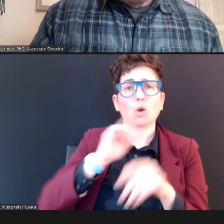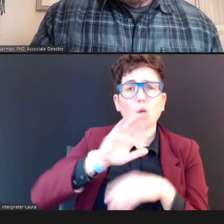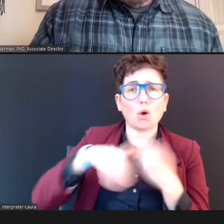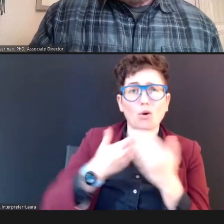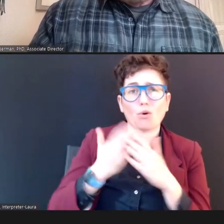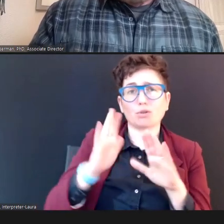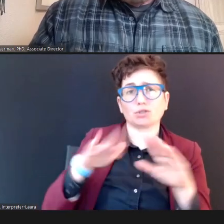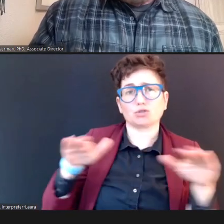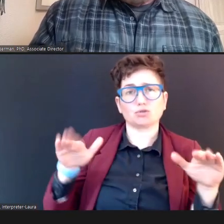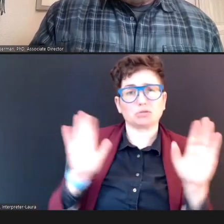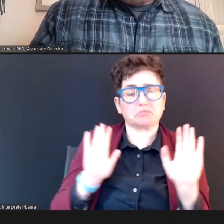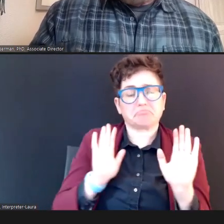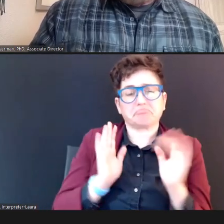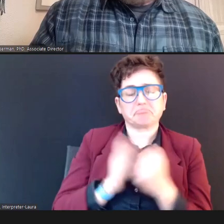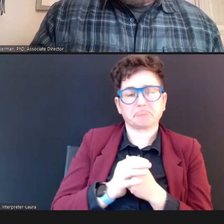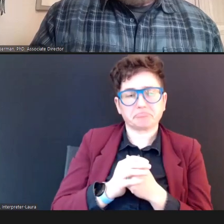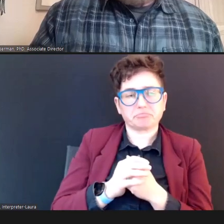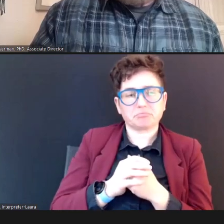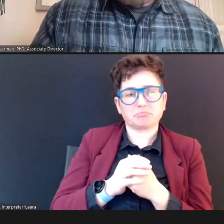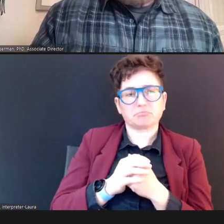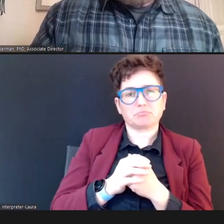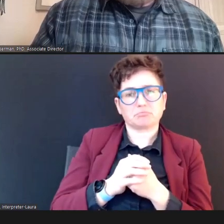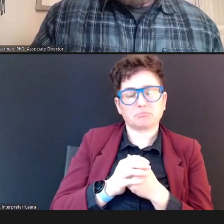And, so...